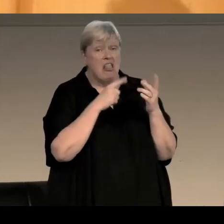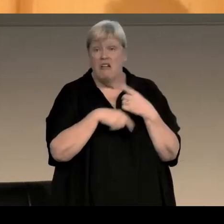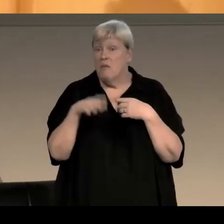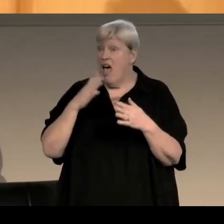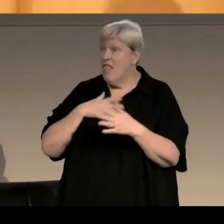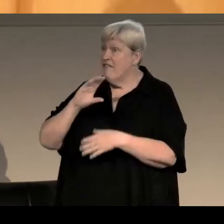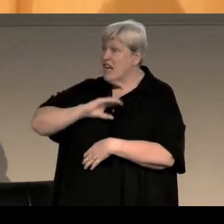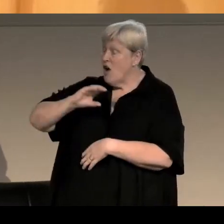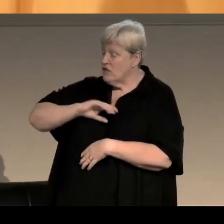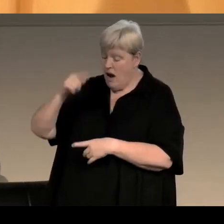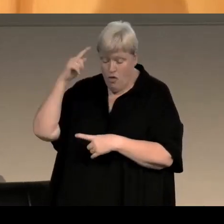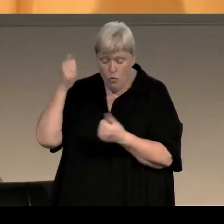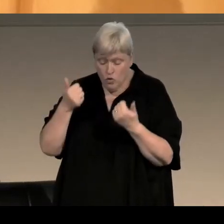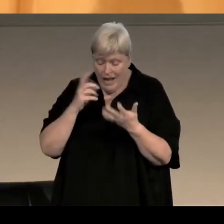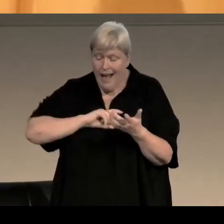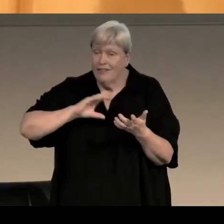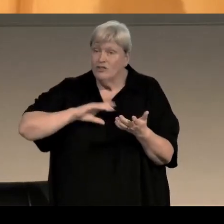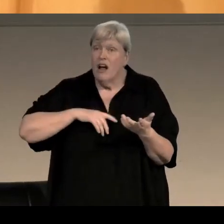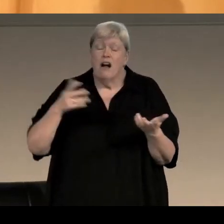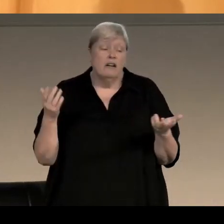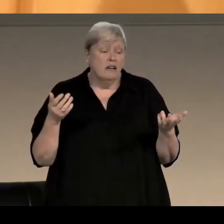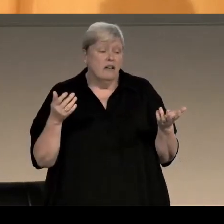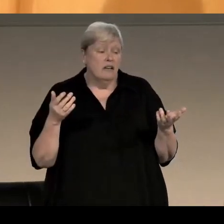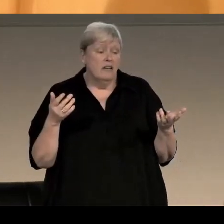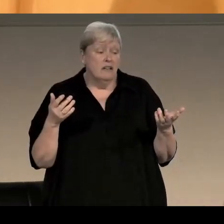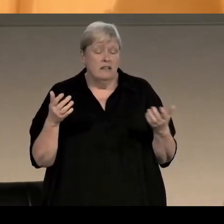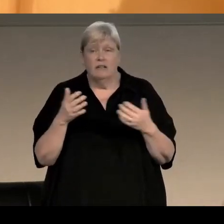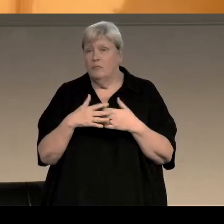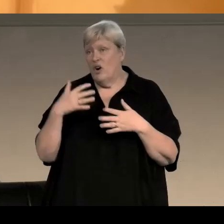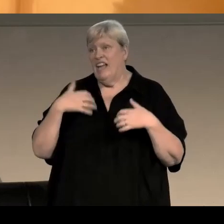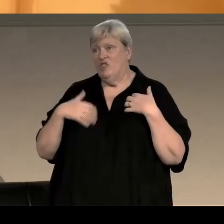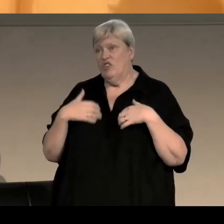I've always thought she was a great character, and much more interesting than Poirot I think,